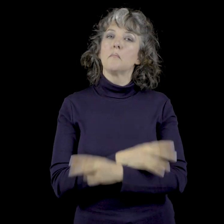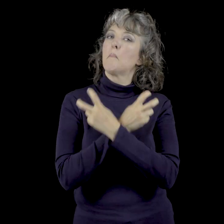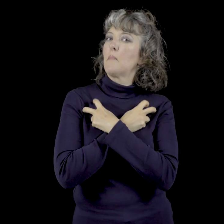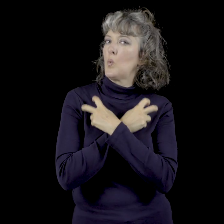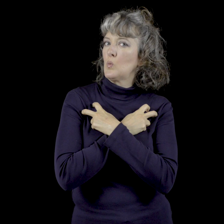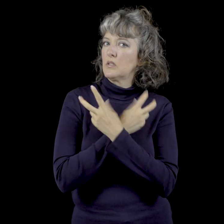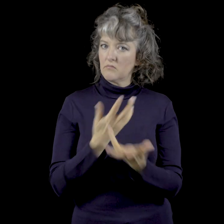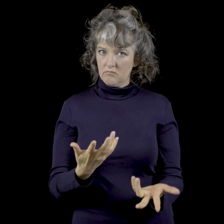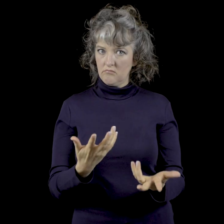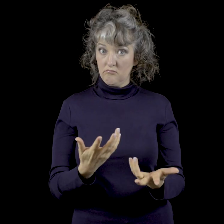Our cage.